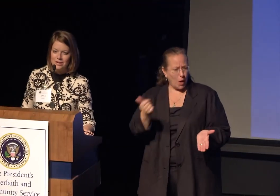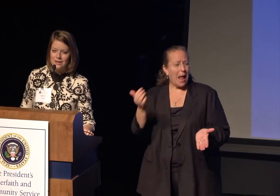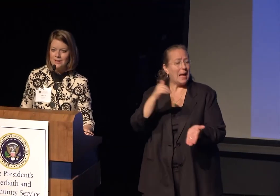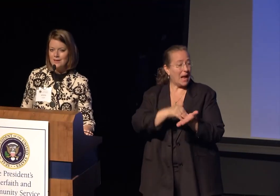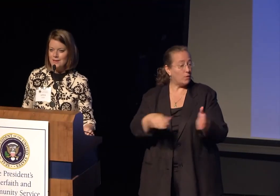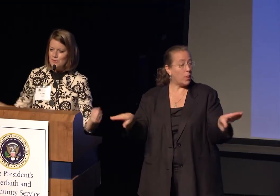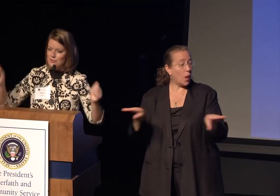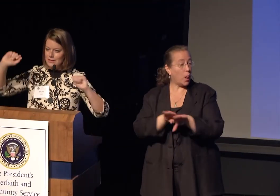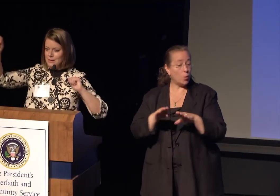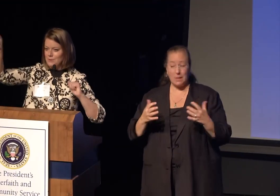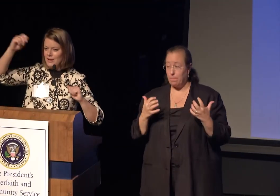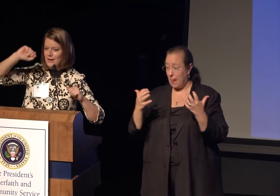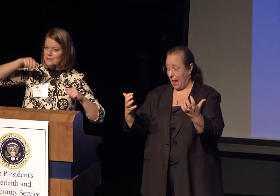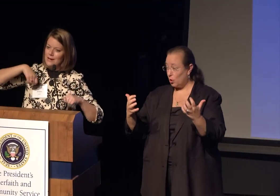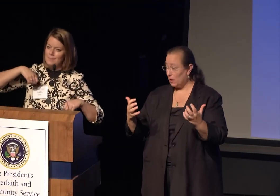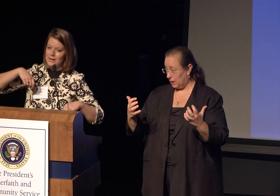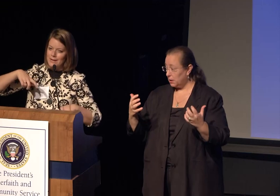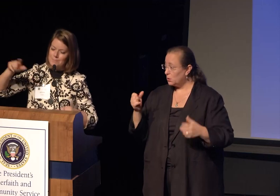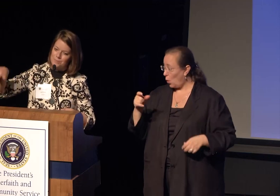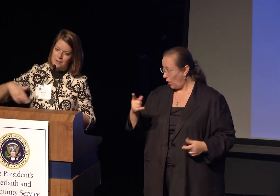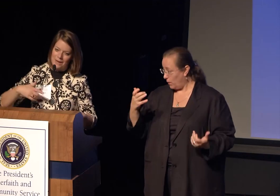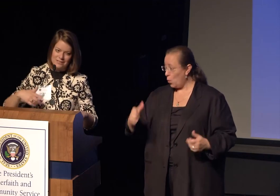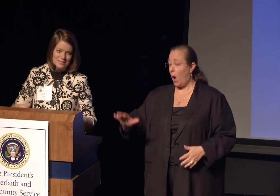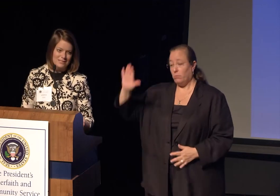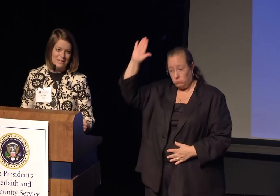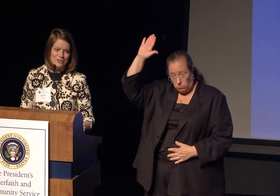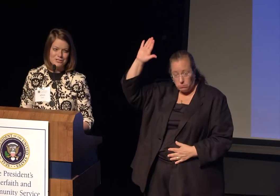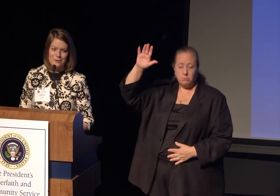Raise up your hands, I'll pick it up and bring it back to the stage.